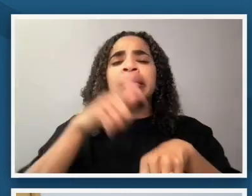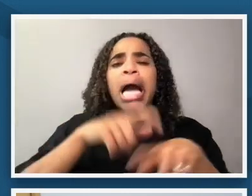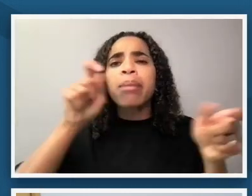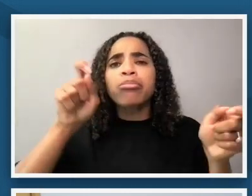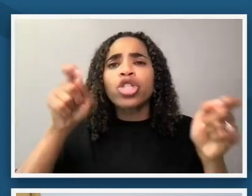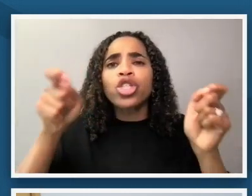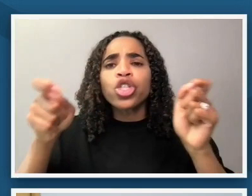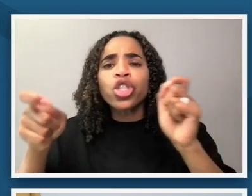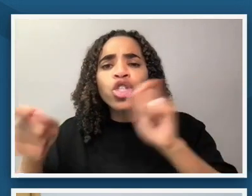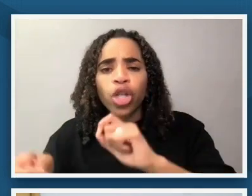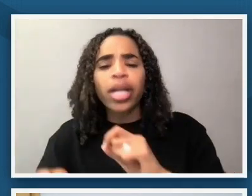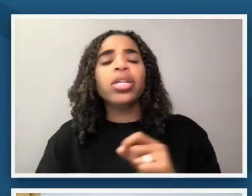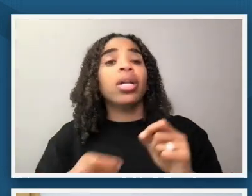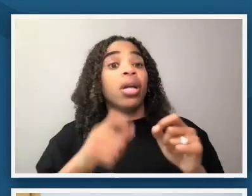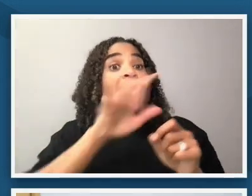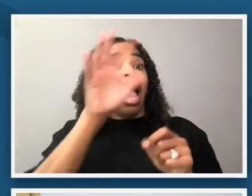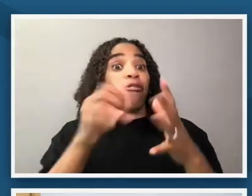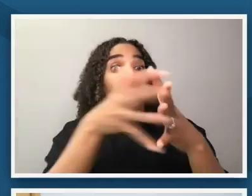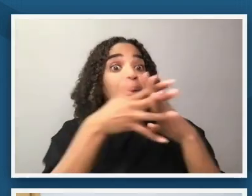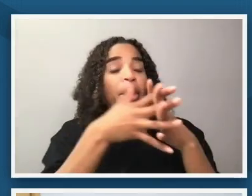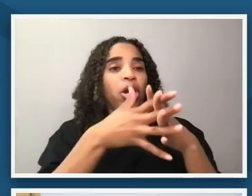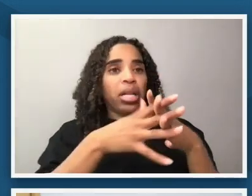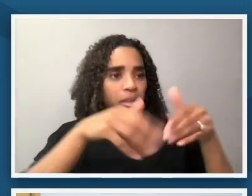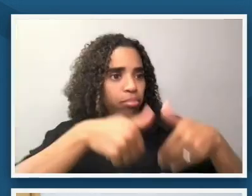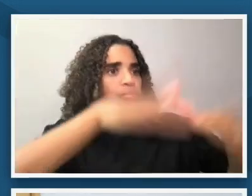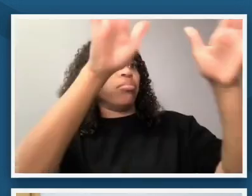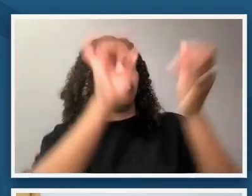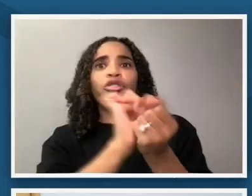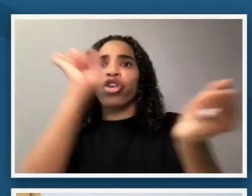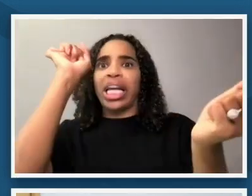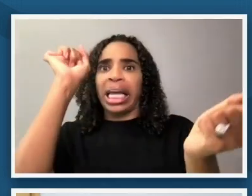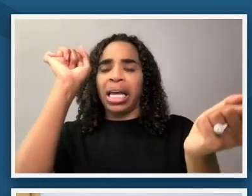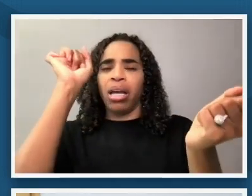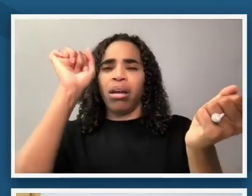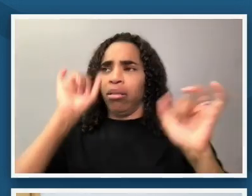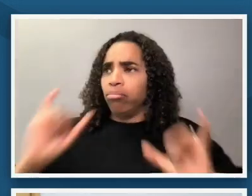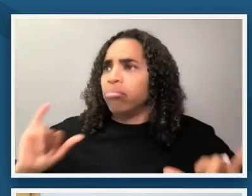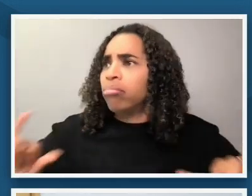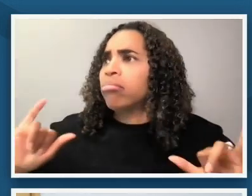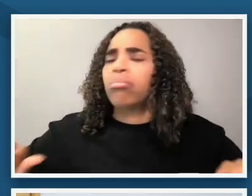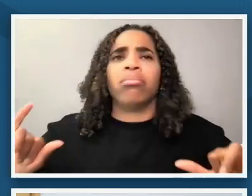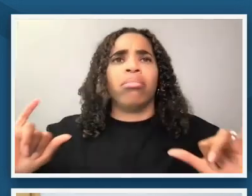african-americans really faced a new world where they asked the questions